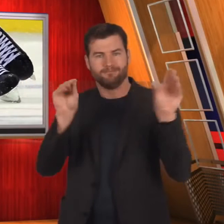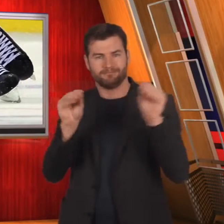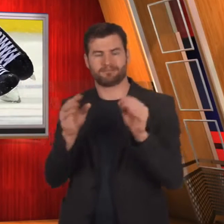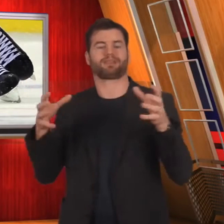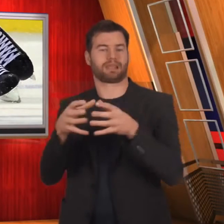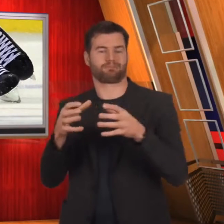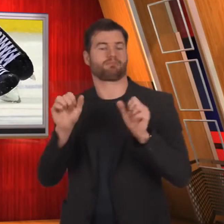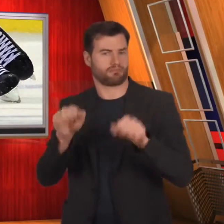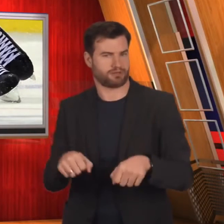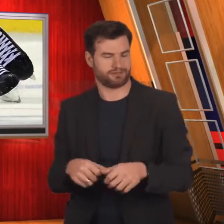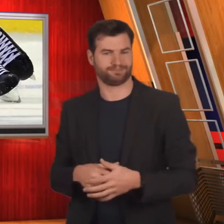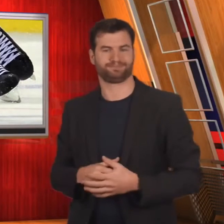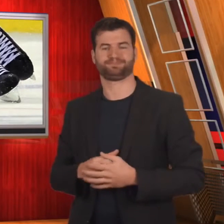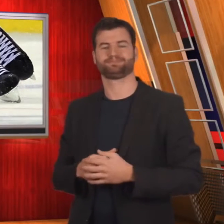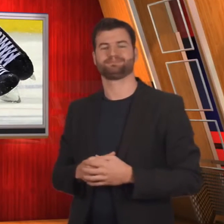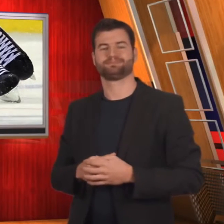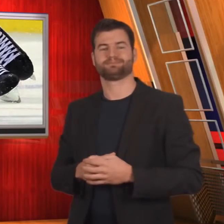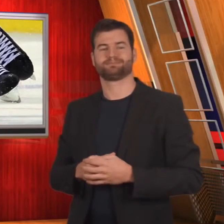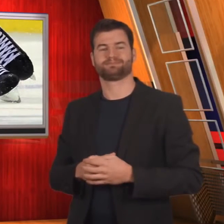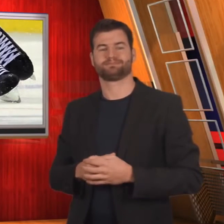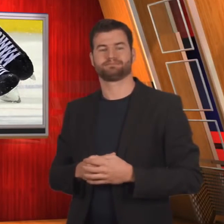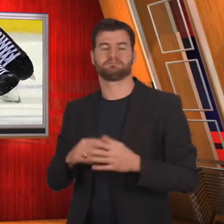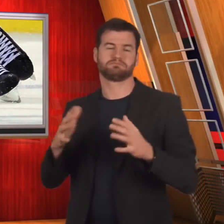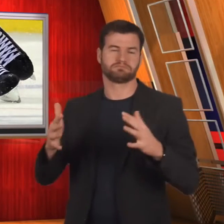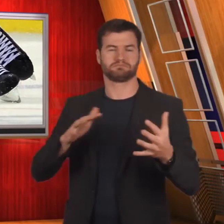an interprovincial team.